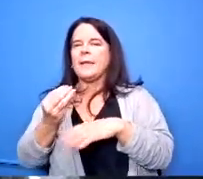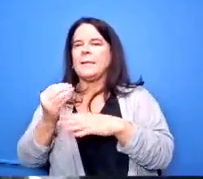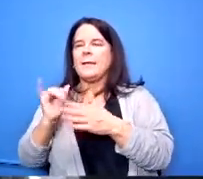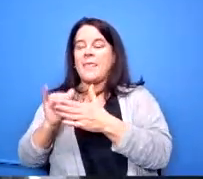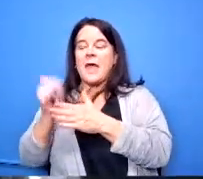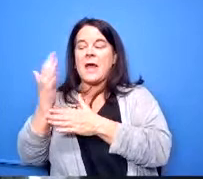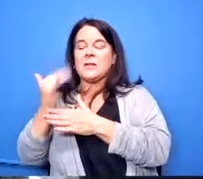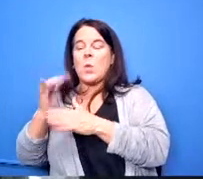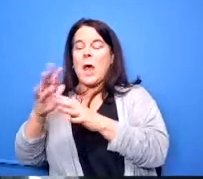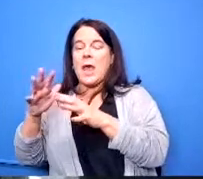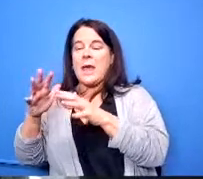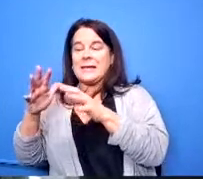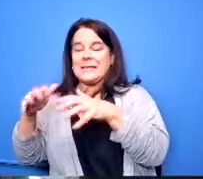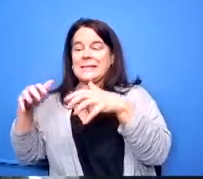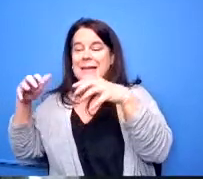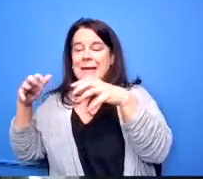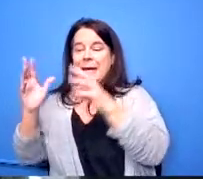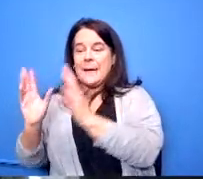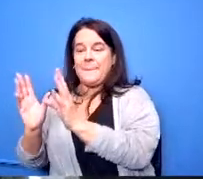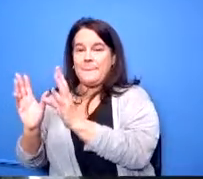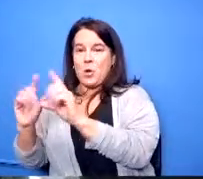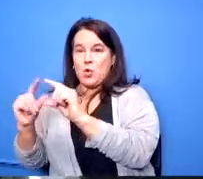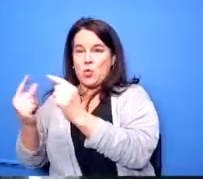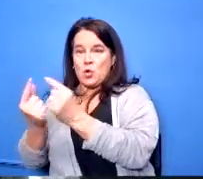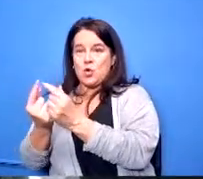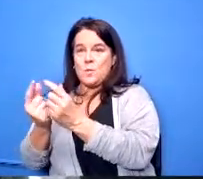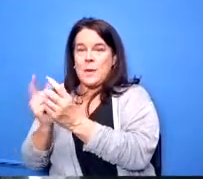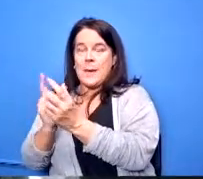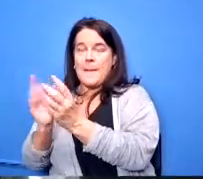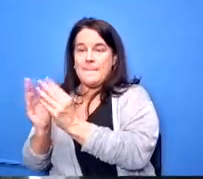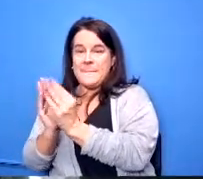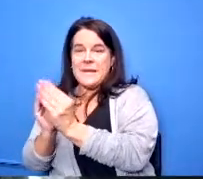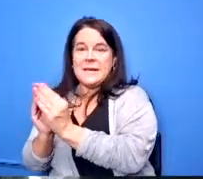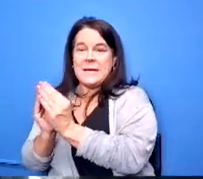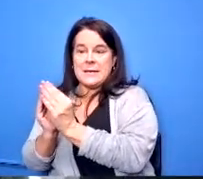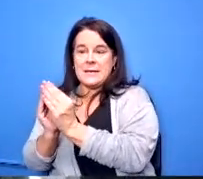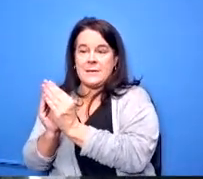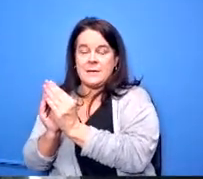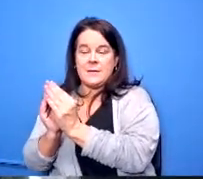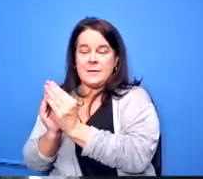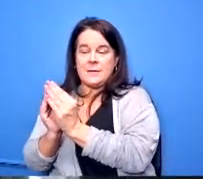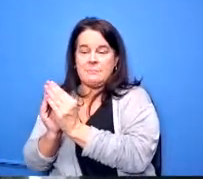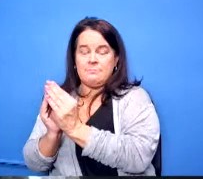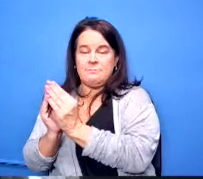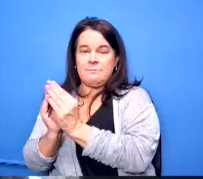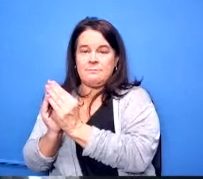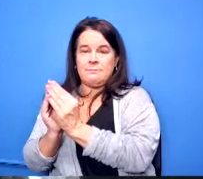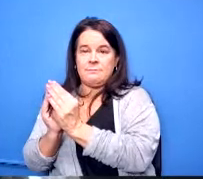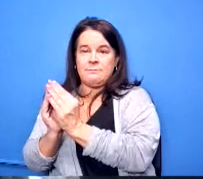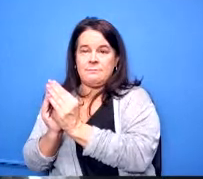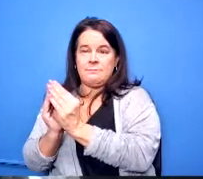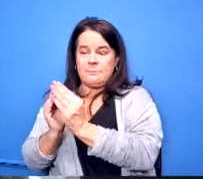meets um with scansco has met with skanska and meets internally so often i think sometimes even a